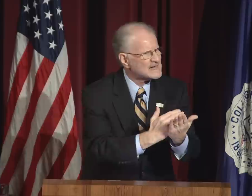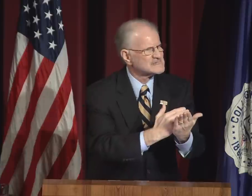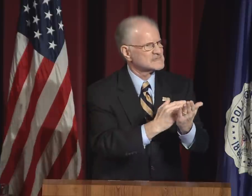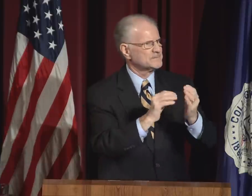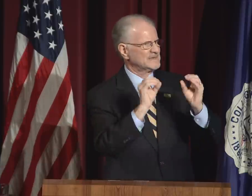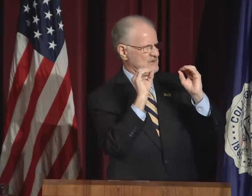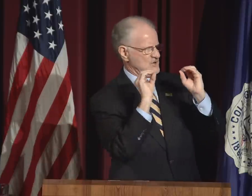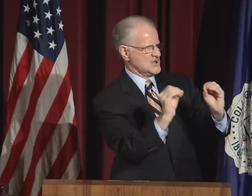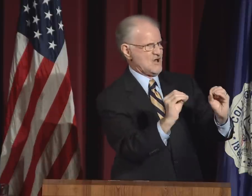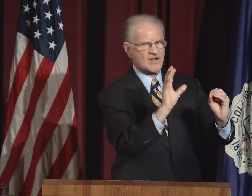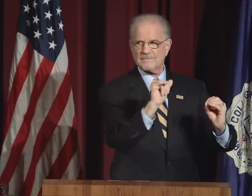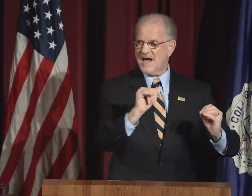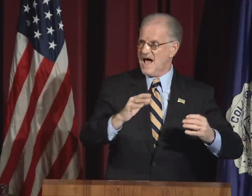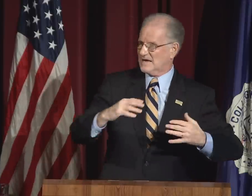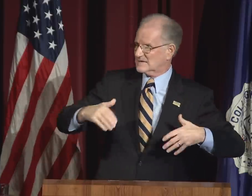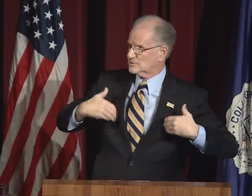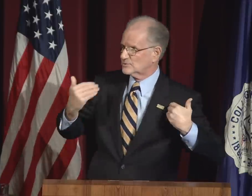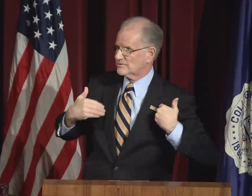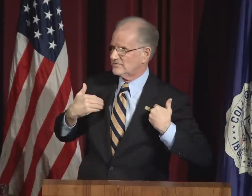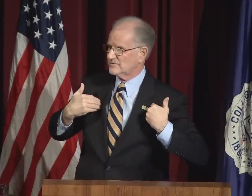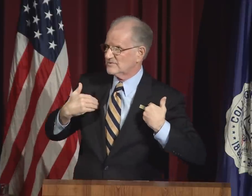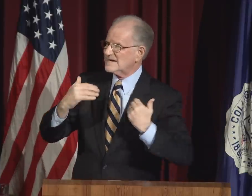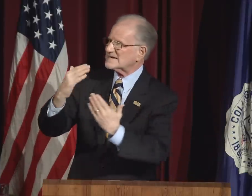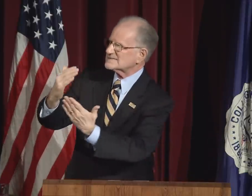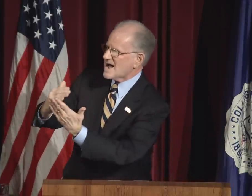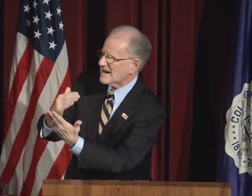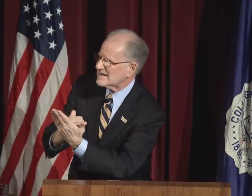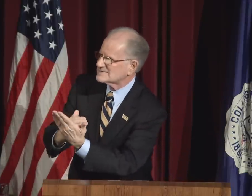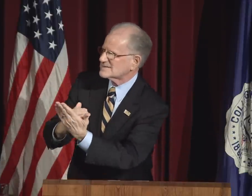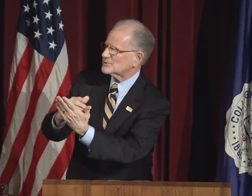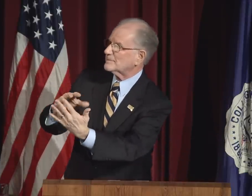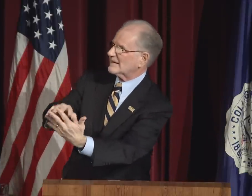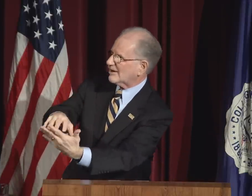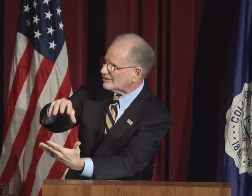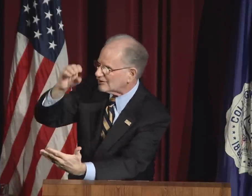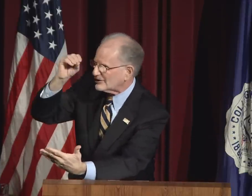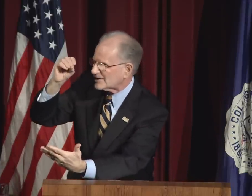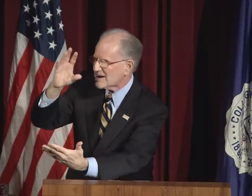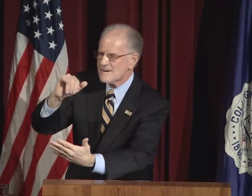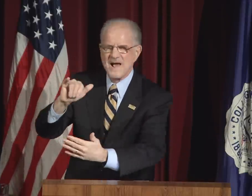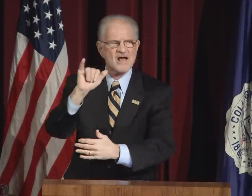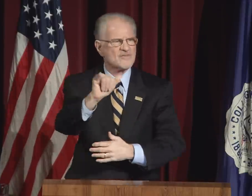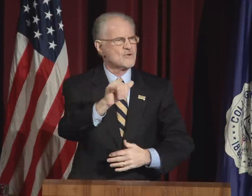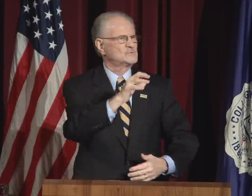to LGBT acceptance and inclusion. It is a lesson being taught by youth.